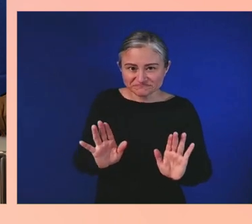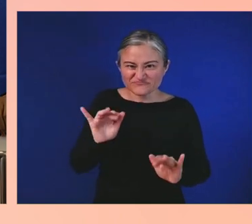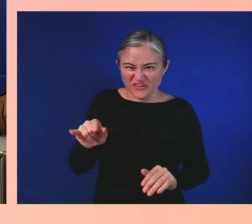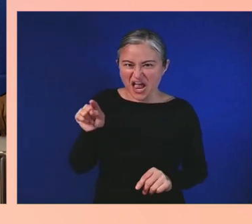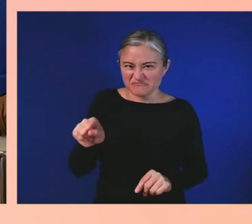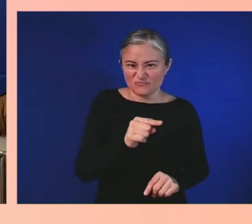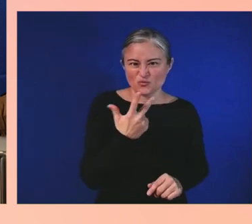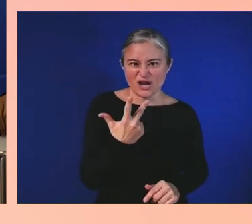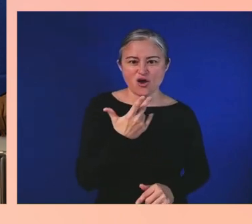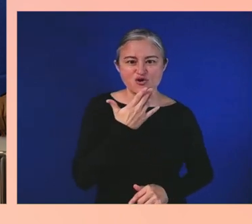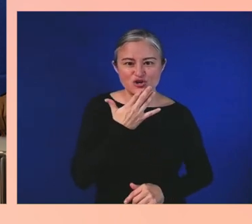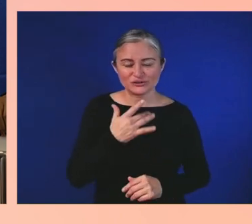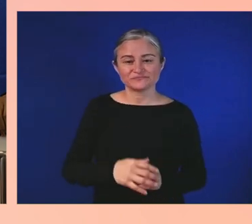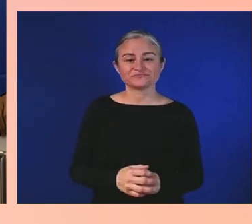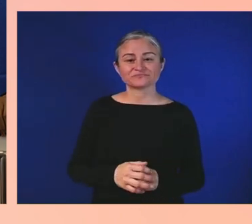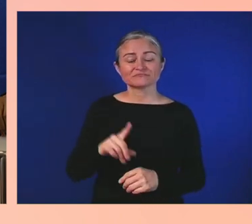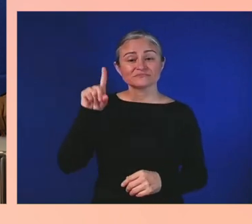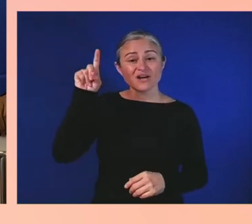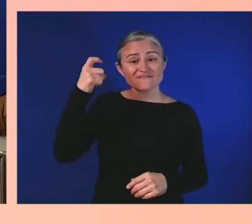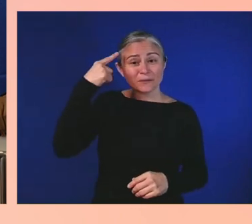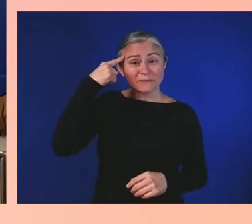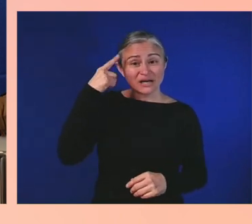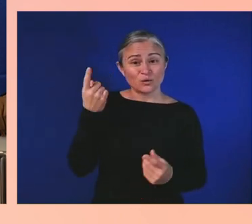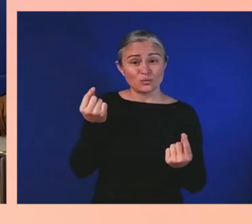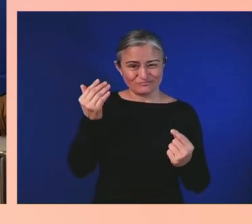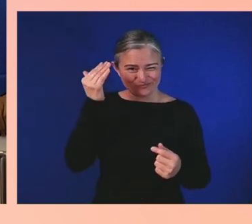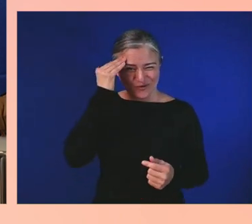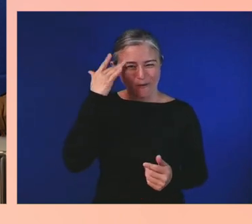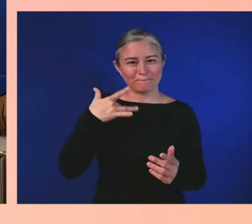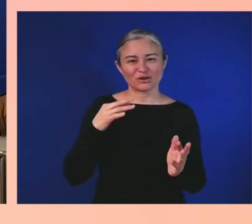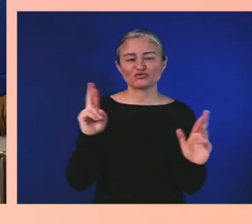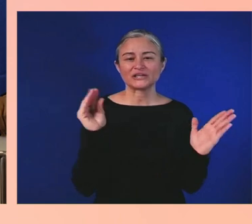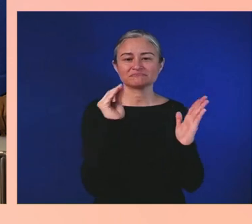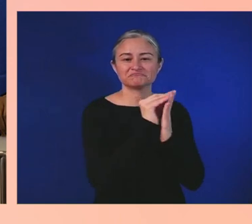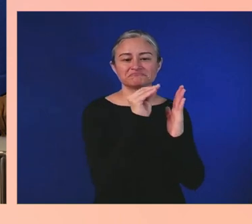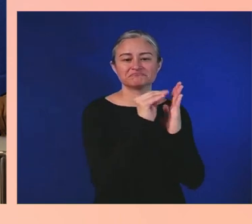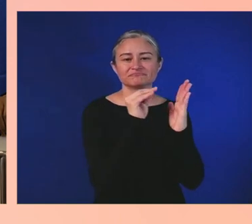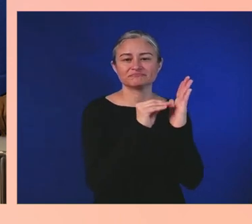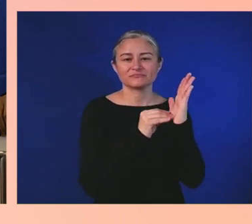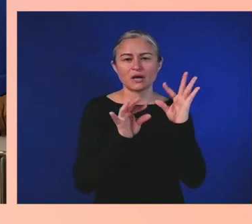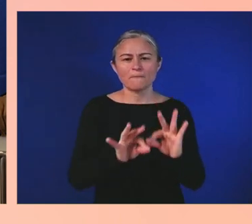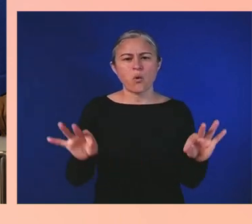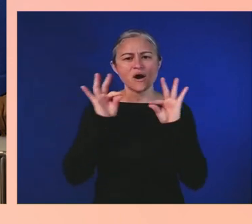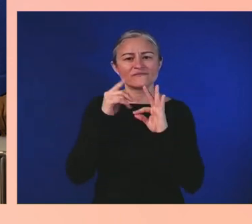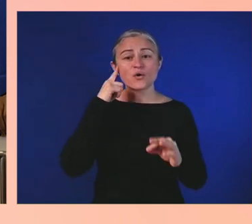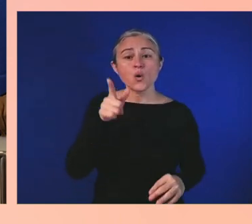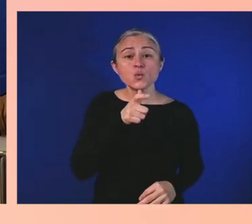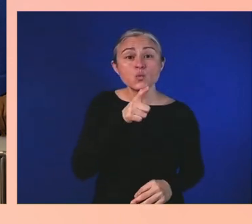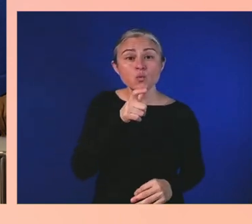important for what you pay for in the community. There couldn't have been any other reason to